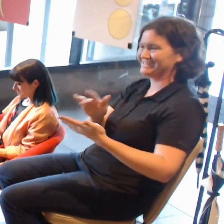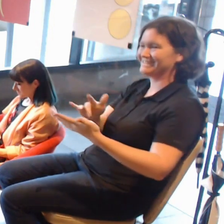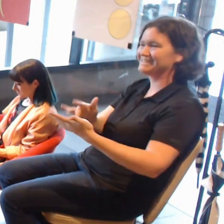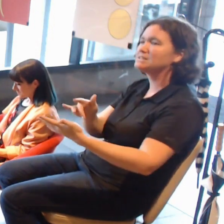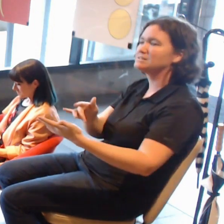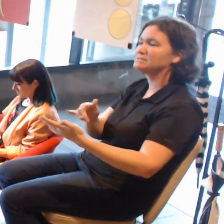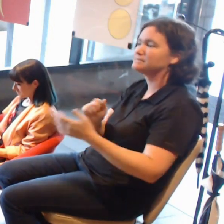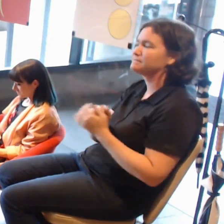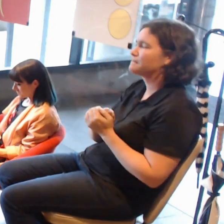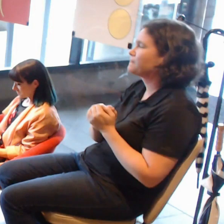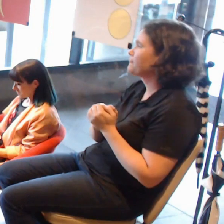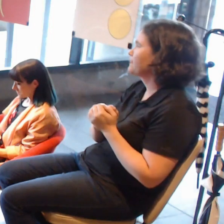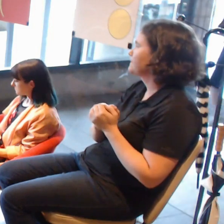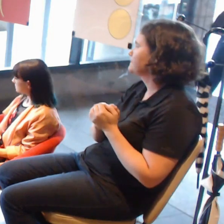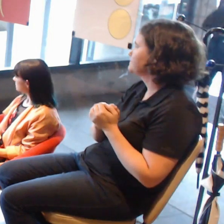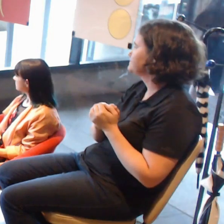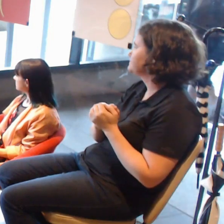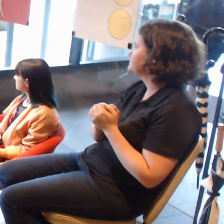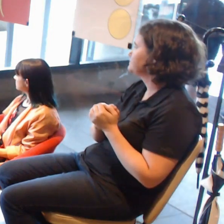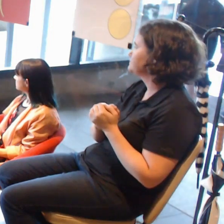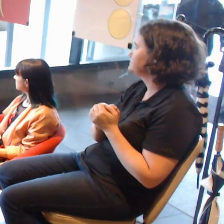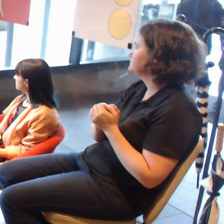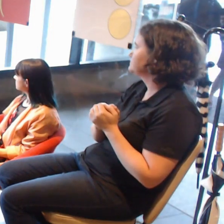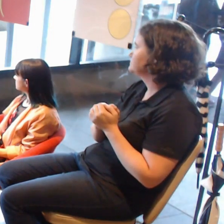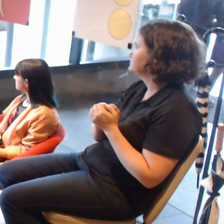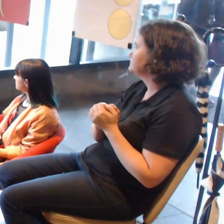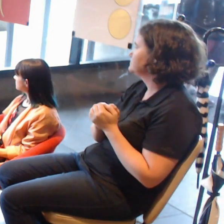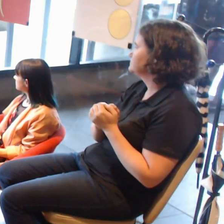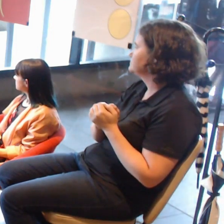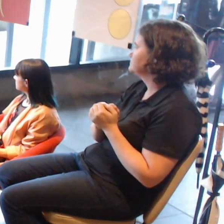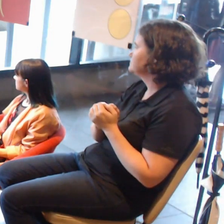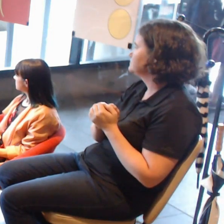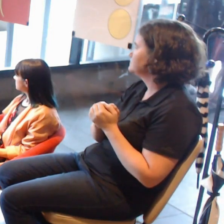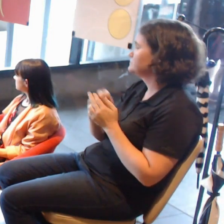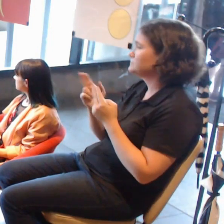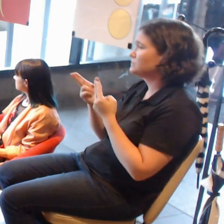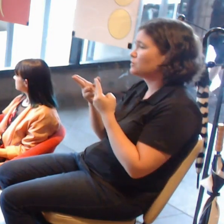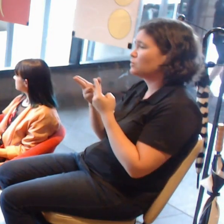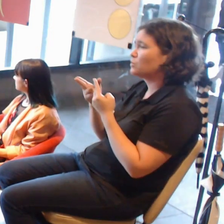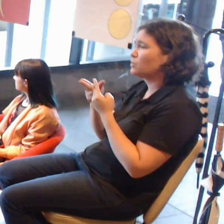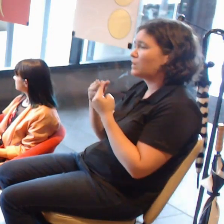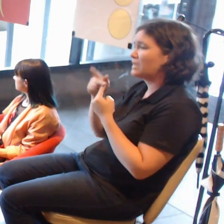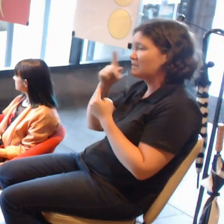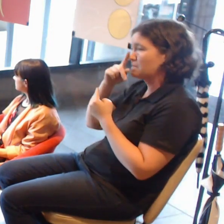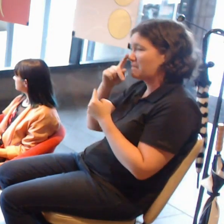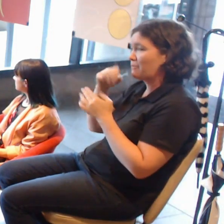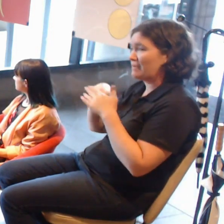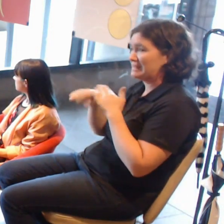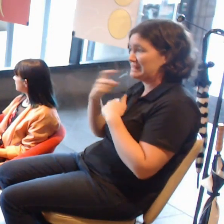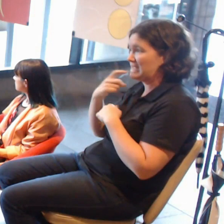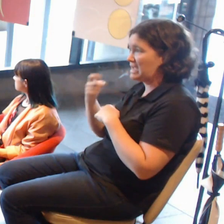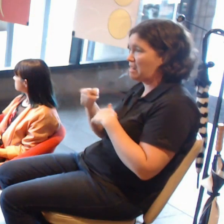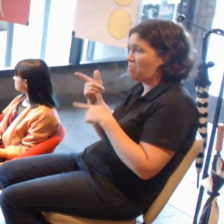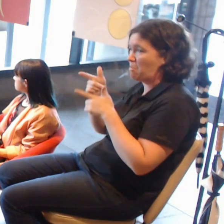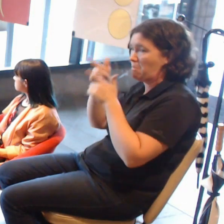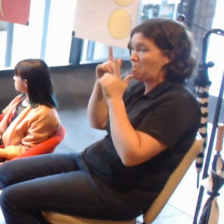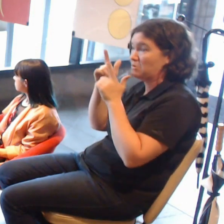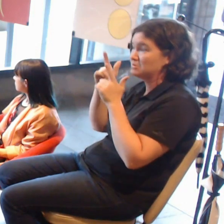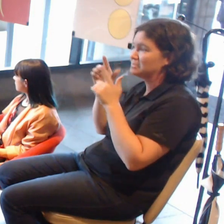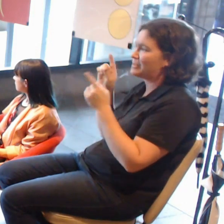With curators, I found it is always good to meet with people, show them the actual work in action